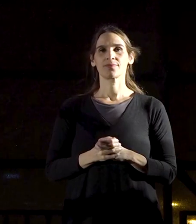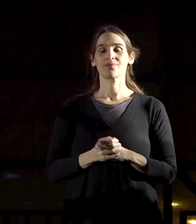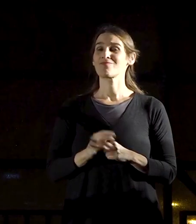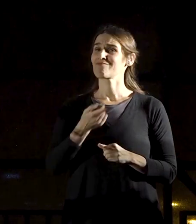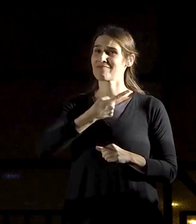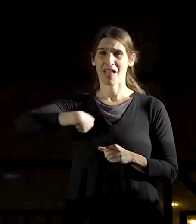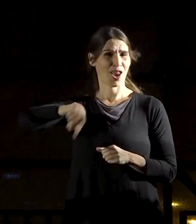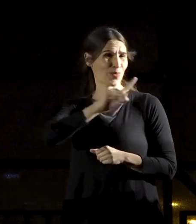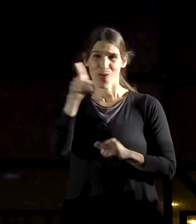We are not stupid.